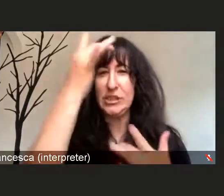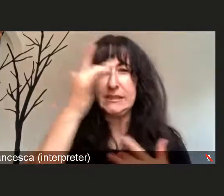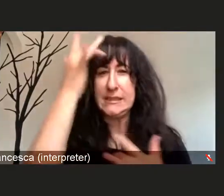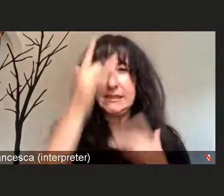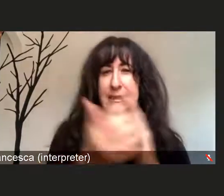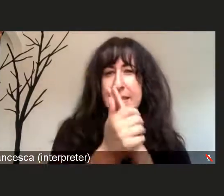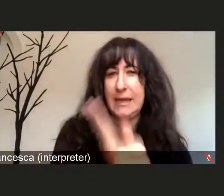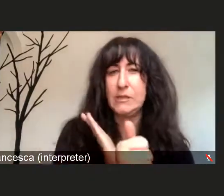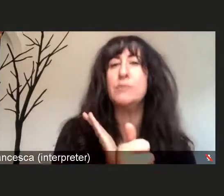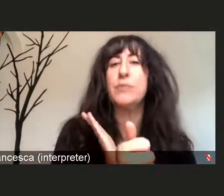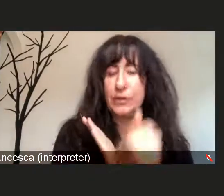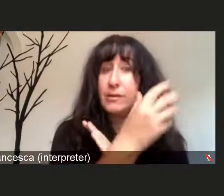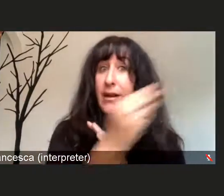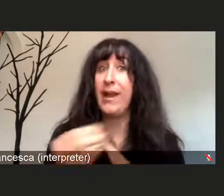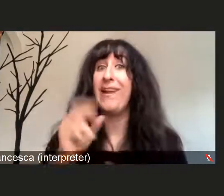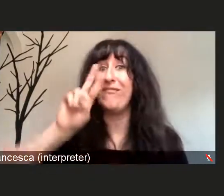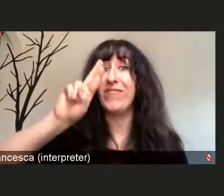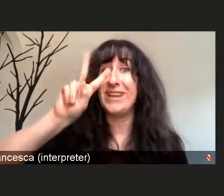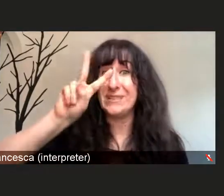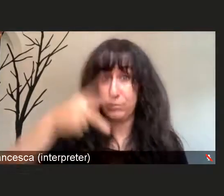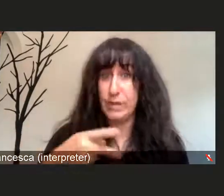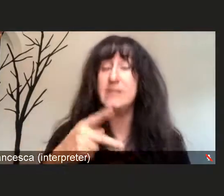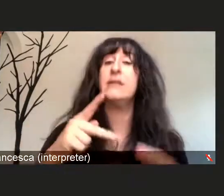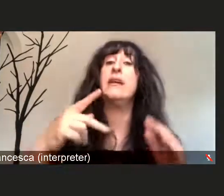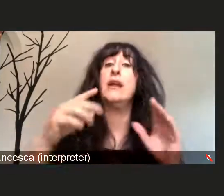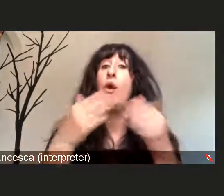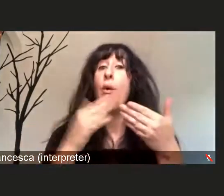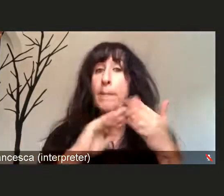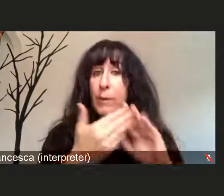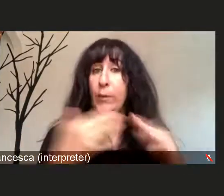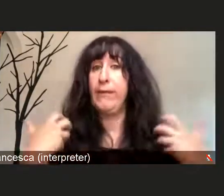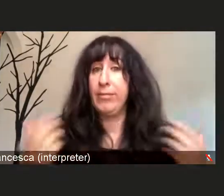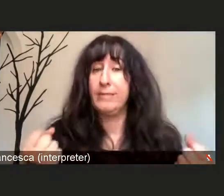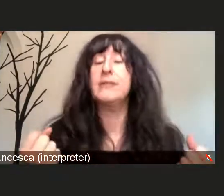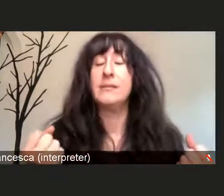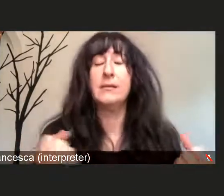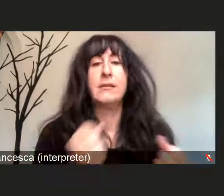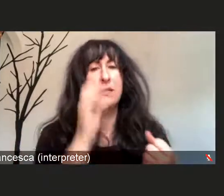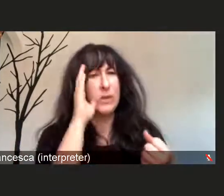for Population and Community Health. I wanna just let you know that Beebe healthcare continues